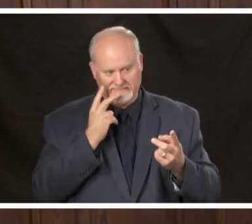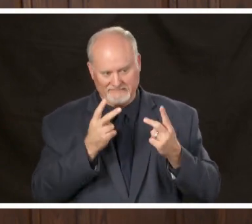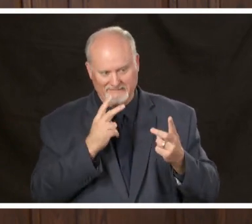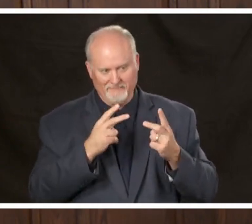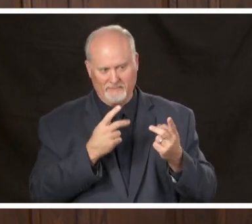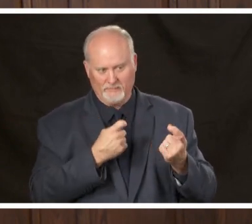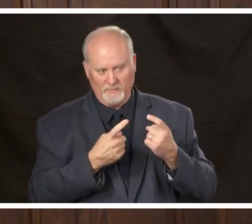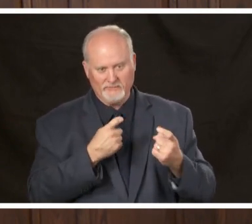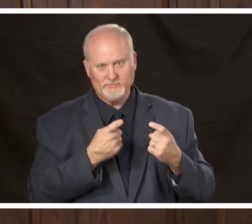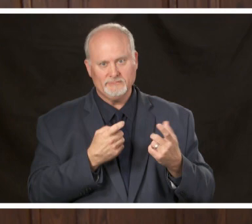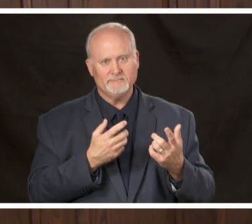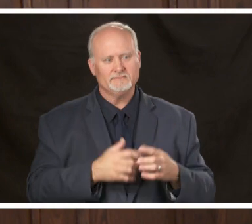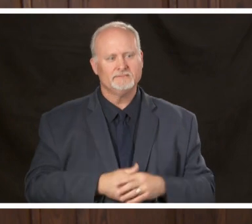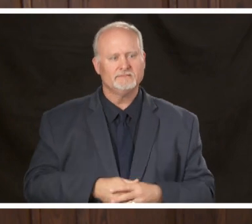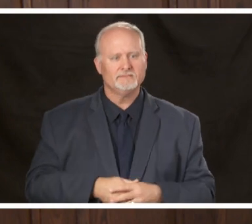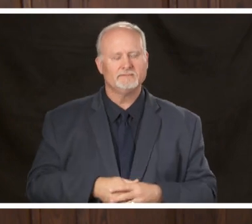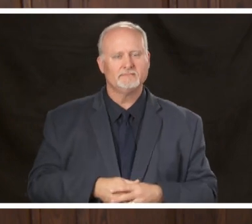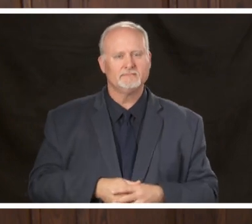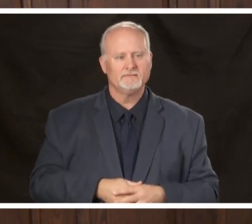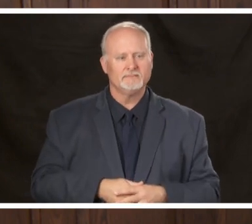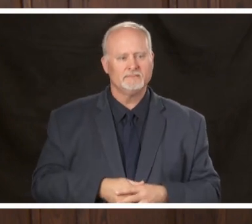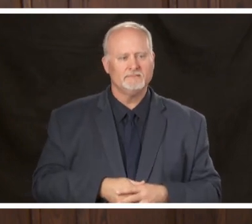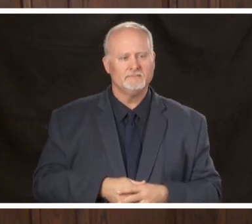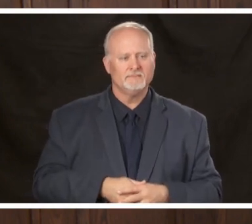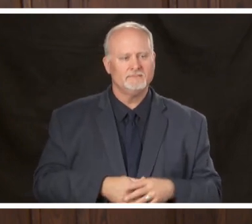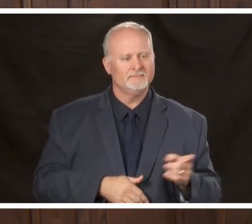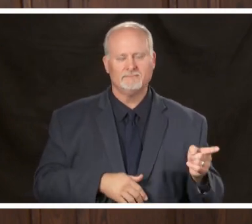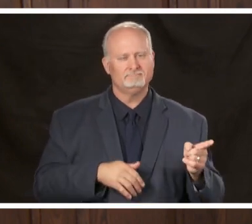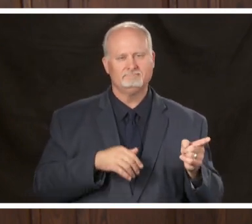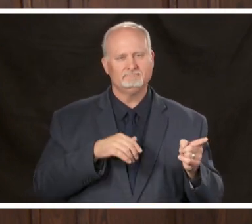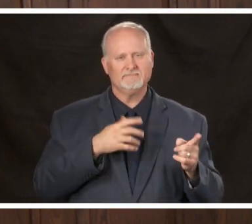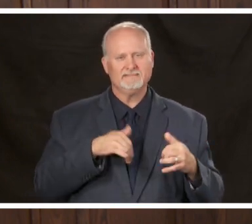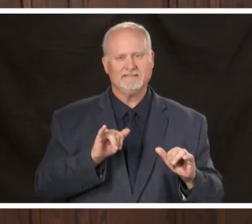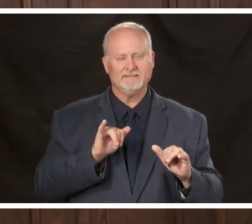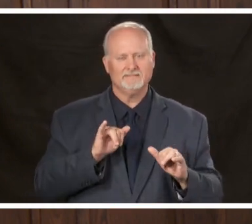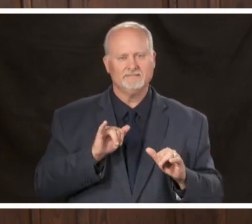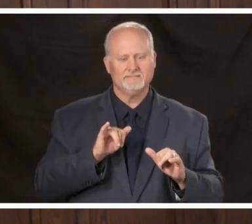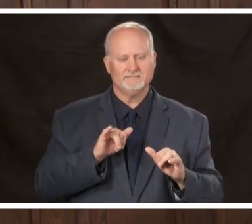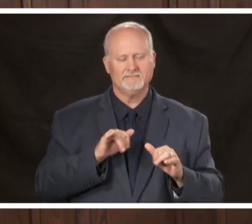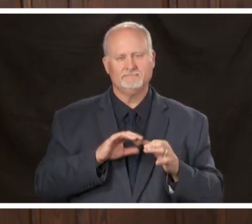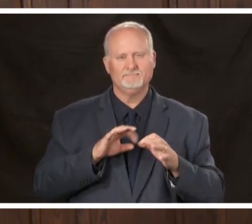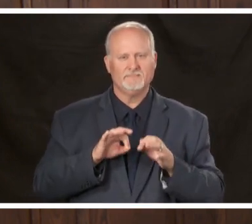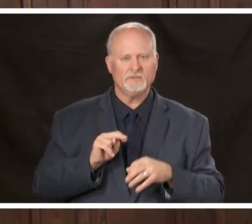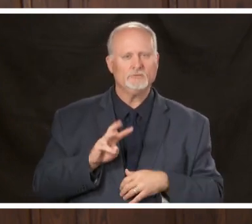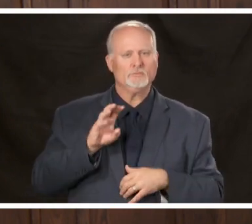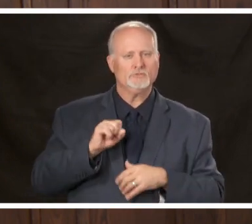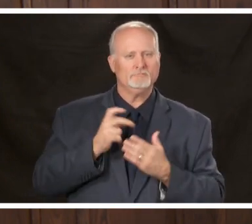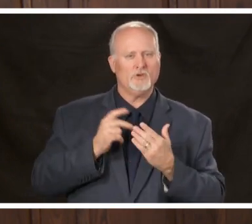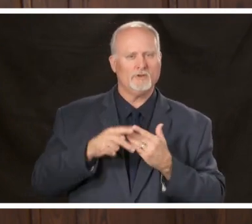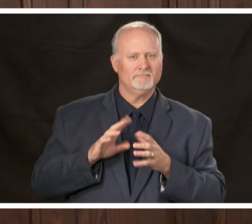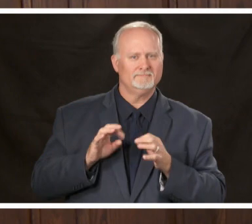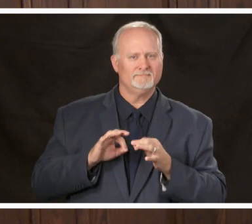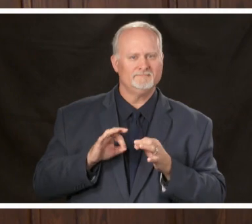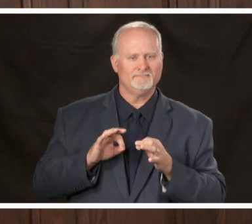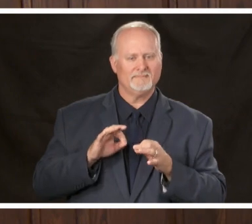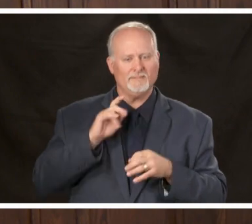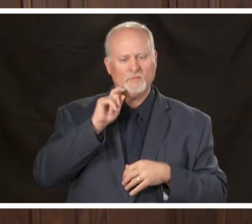questions through that way beyond or a life experience so I think it's kind of neat how she got into that